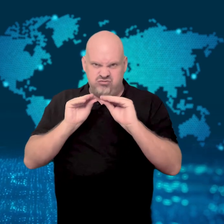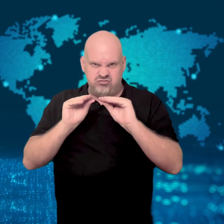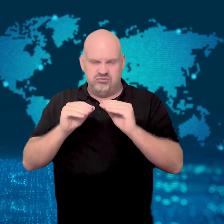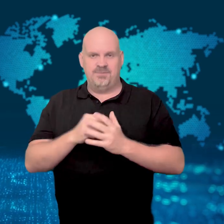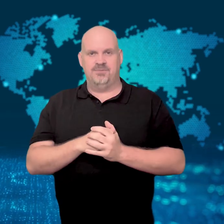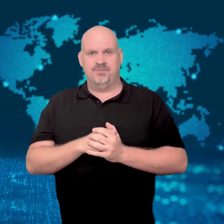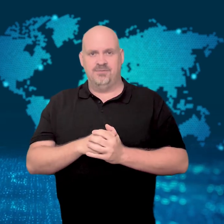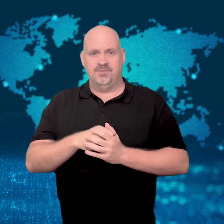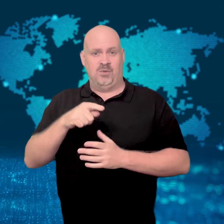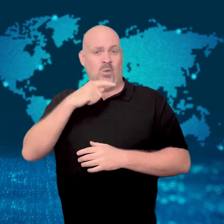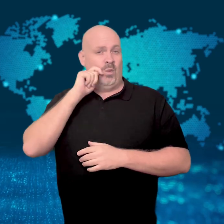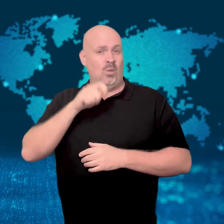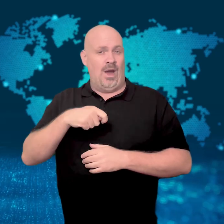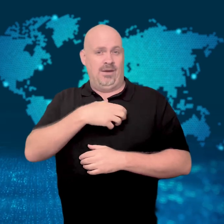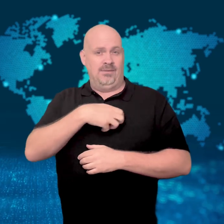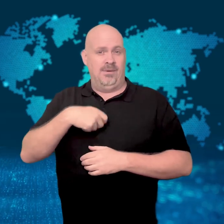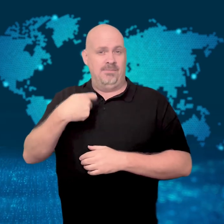for that attack.